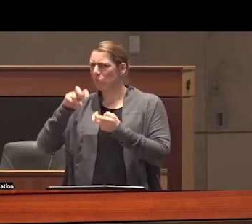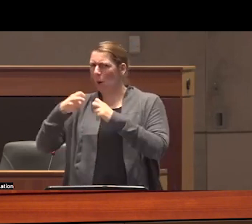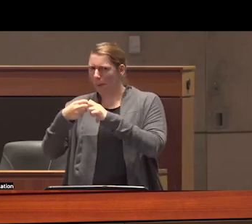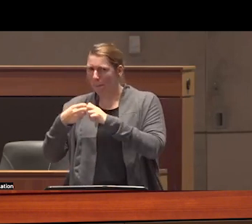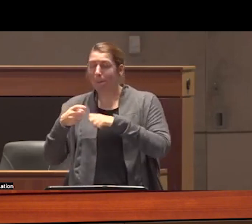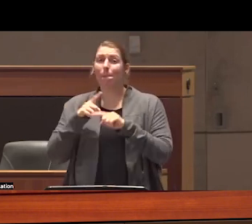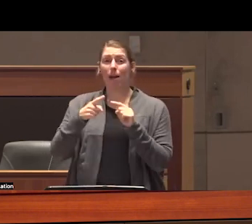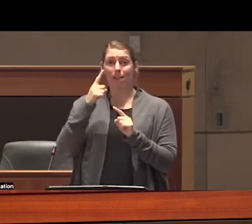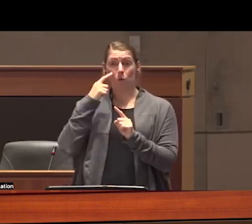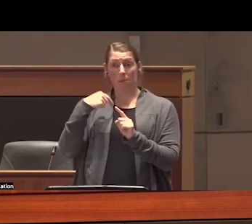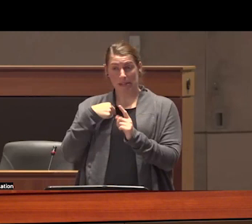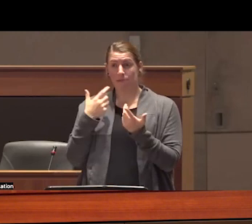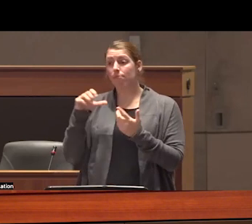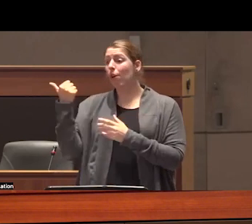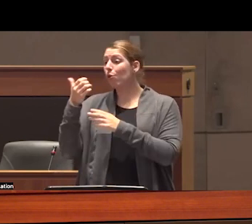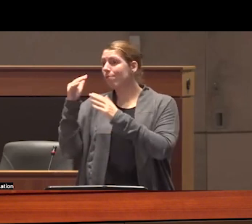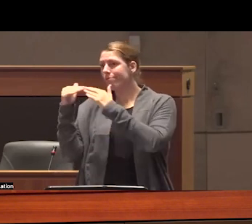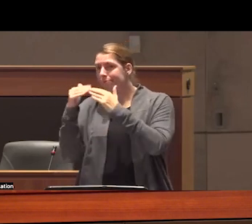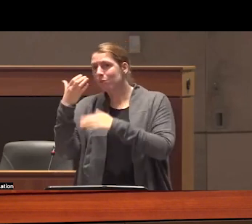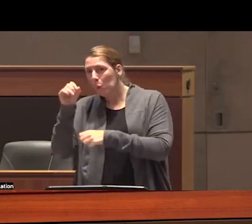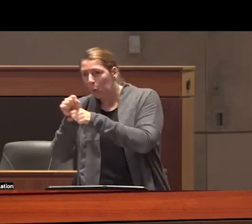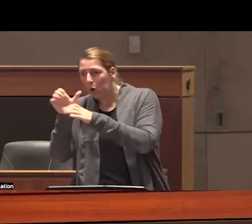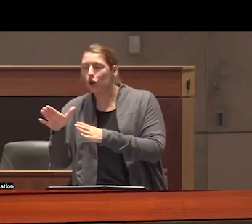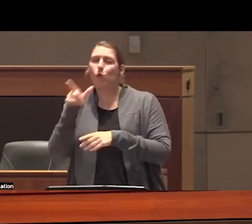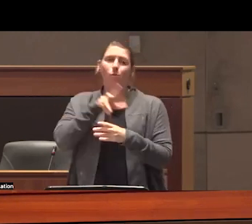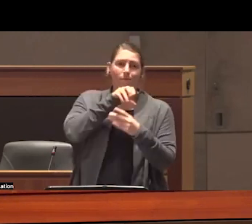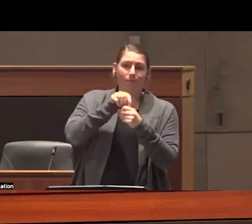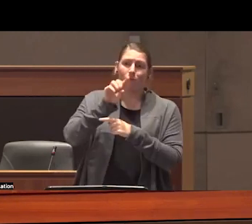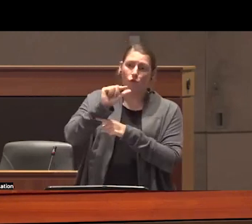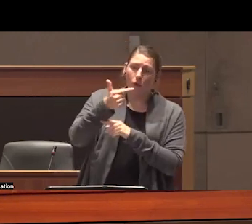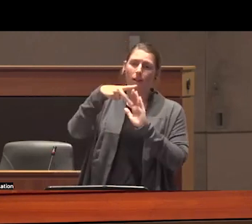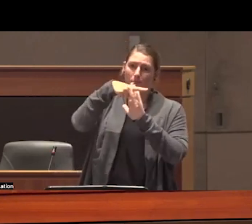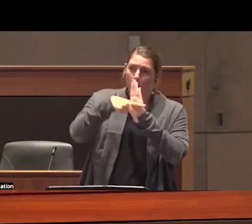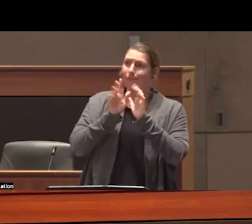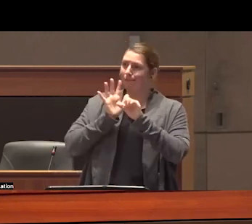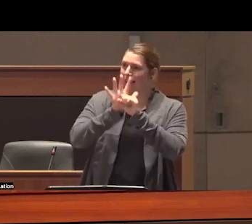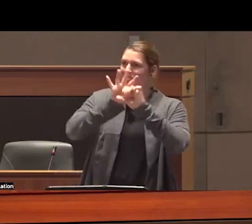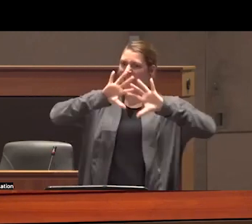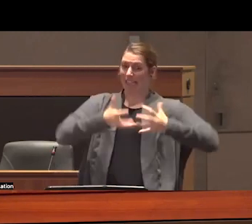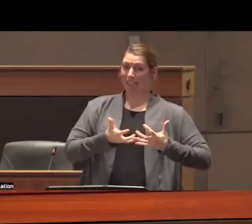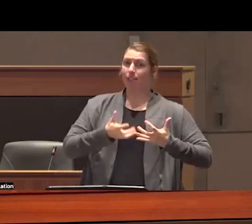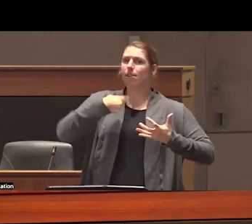me my colleagues other people who work in the drug policy and drug policy advocacy space and people